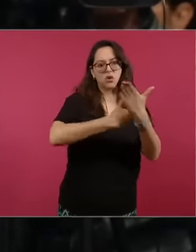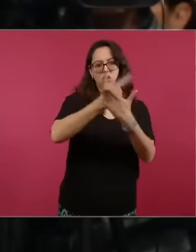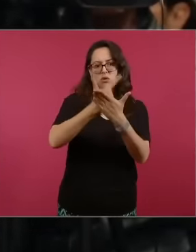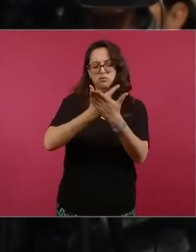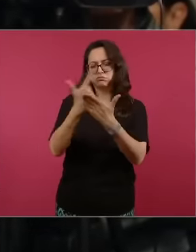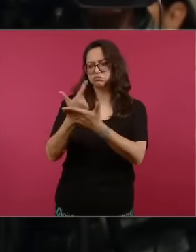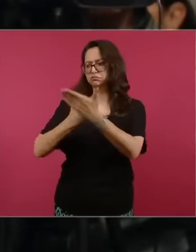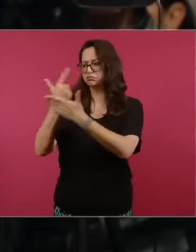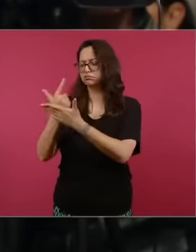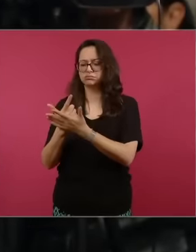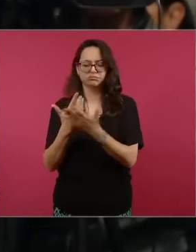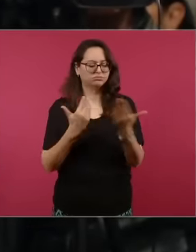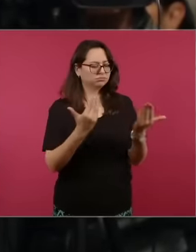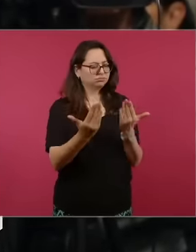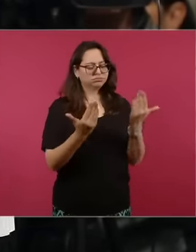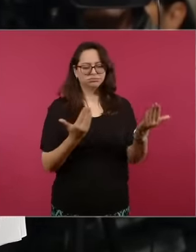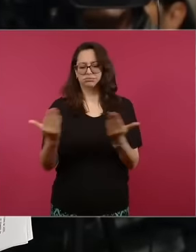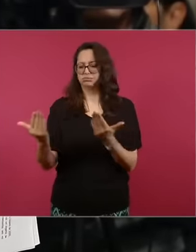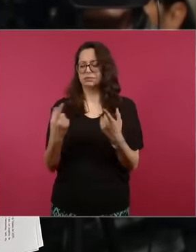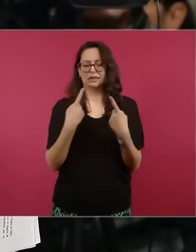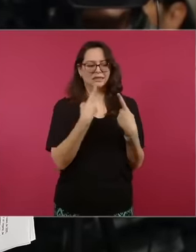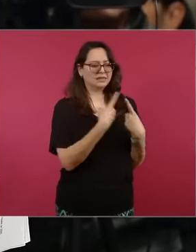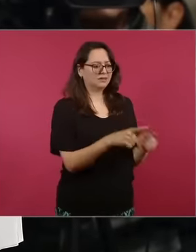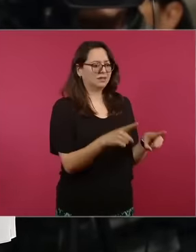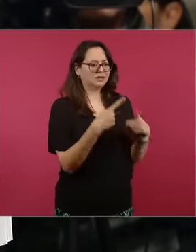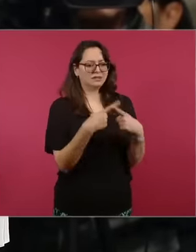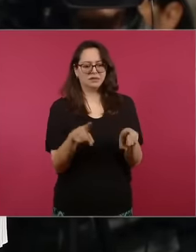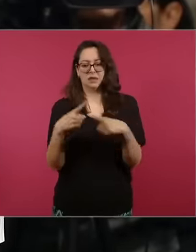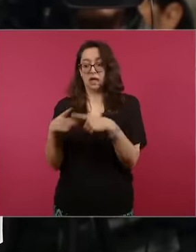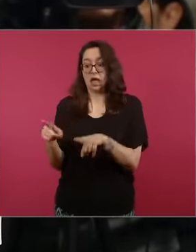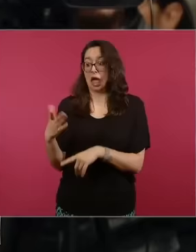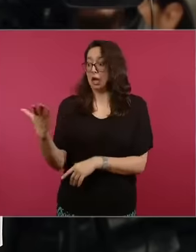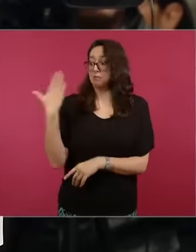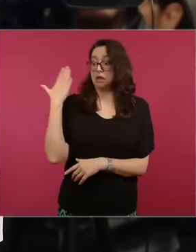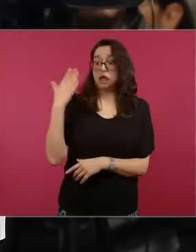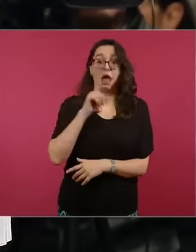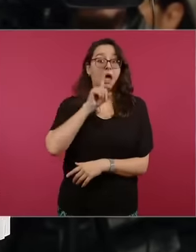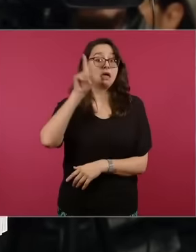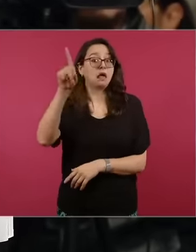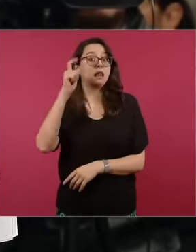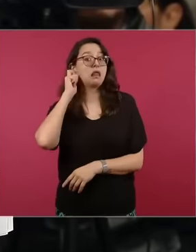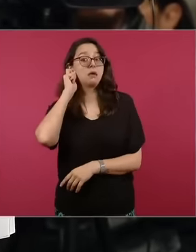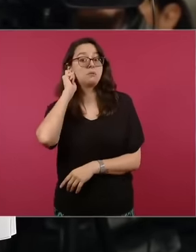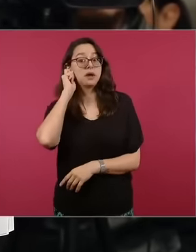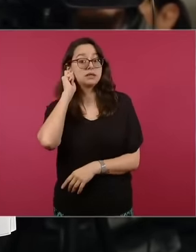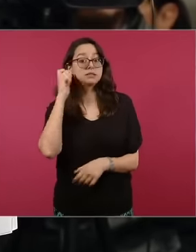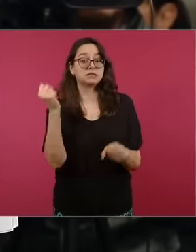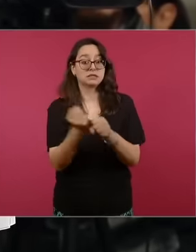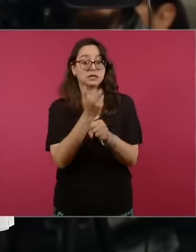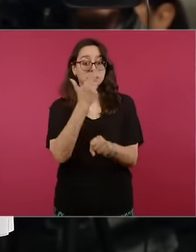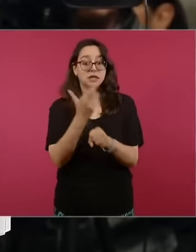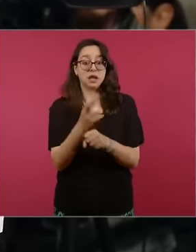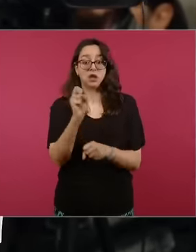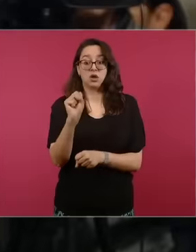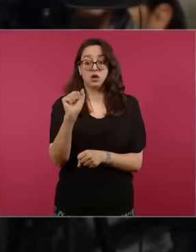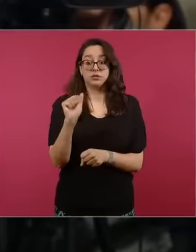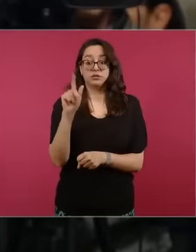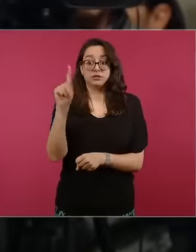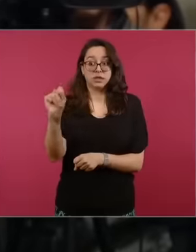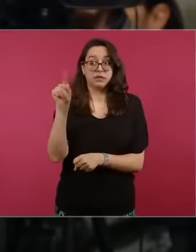there in La Paz, Baja California, who said that the debt that the